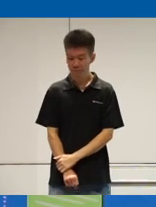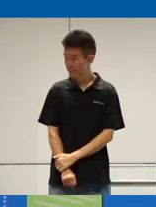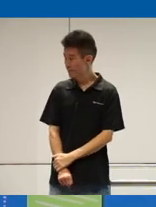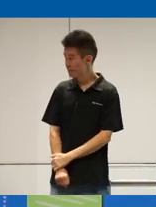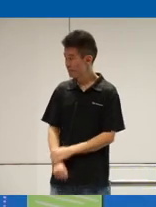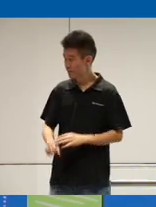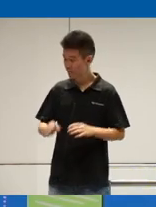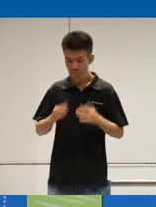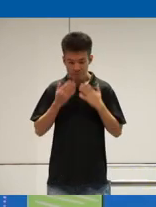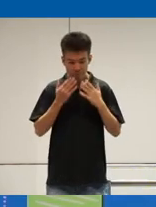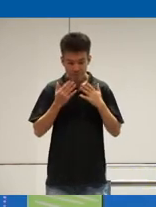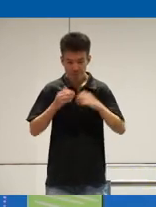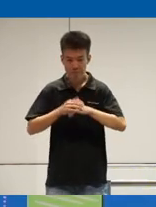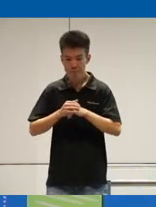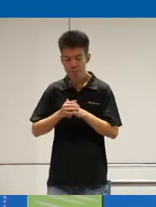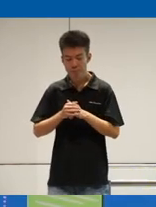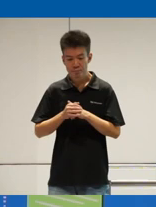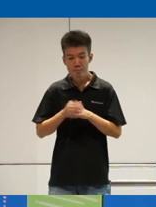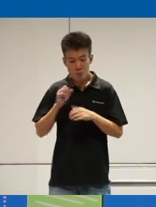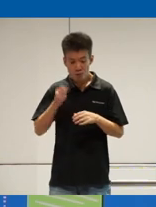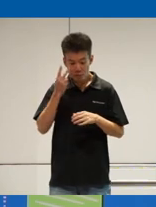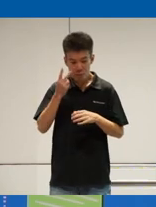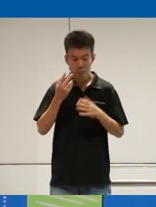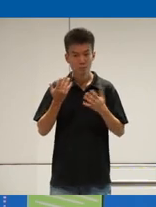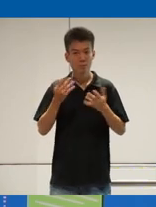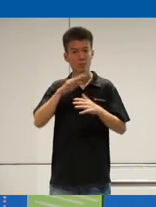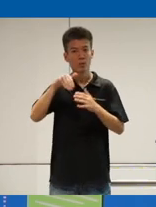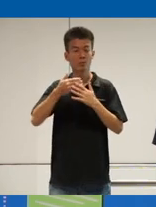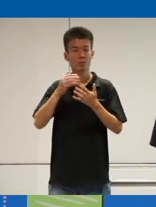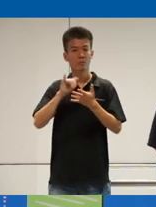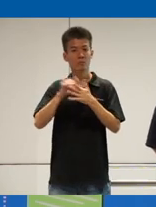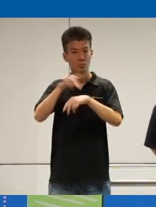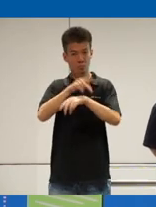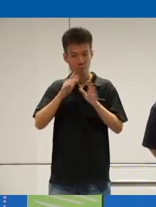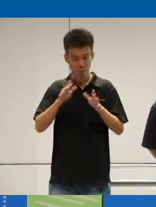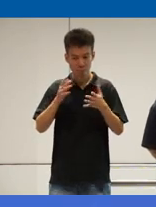right so thanks Manny so you can see how all our panelists are also totally in on the connections